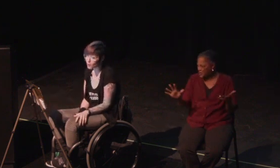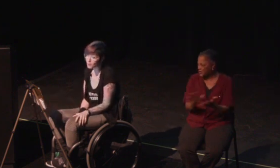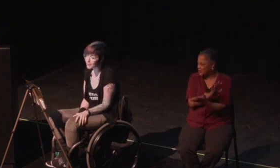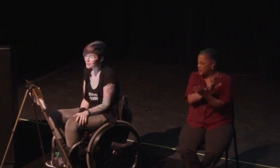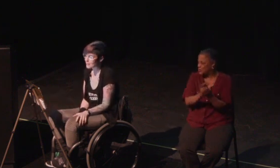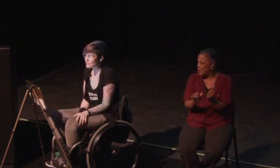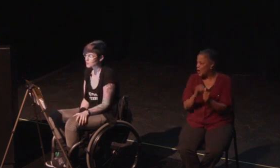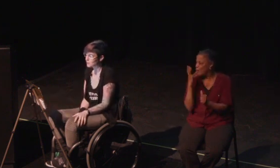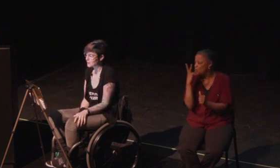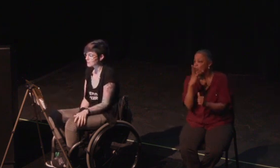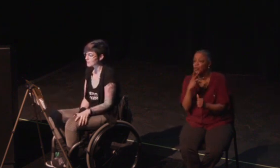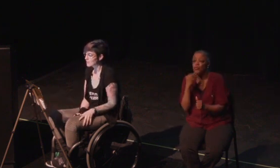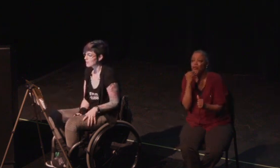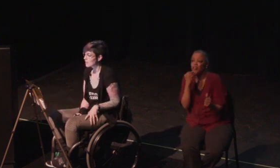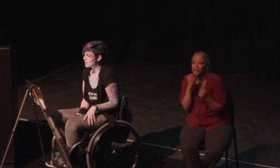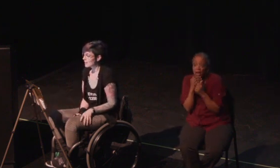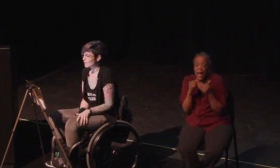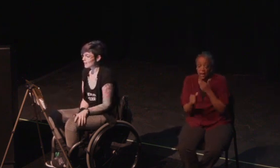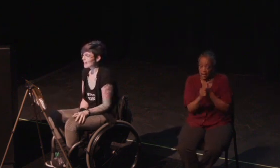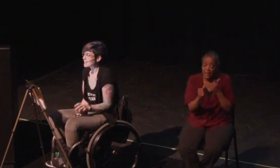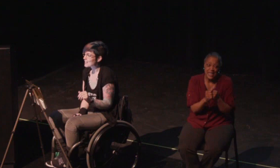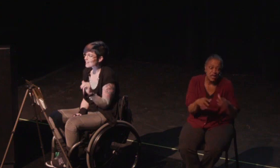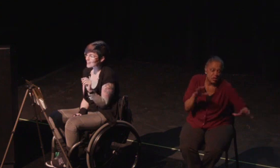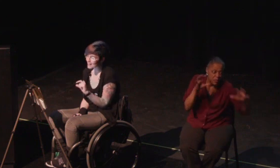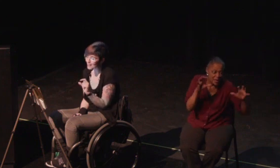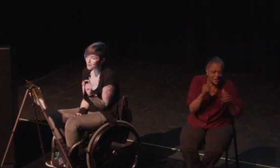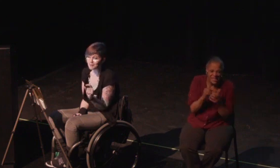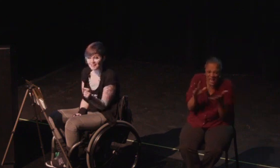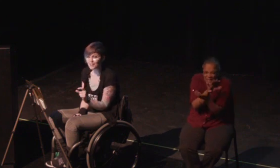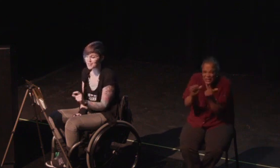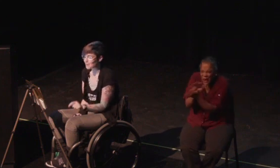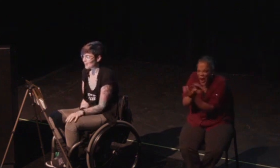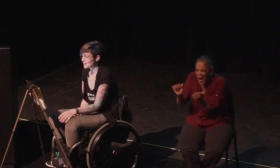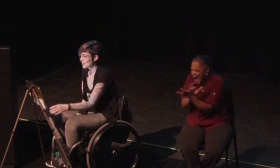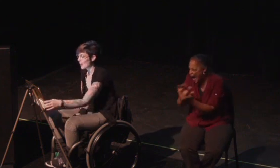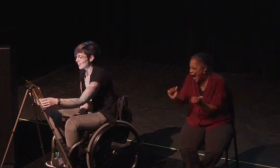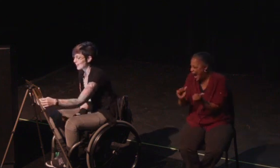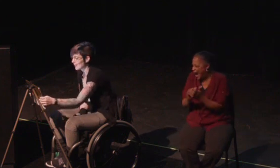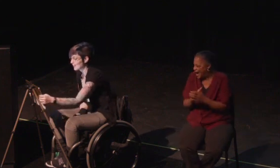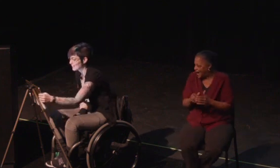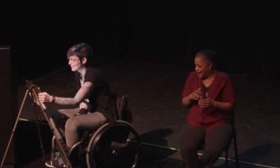But did you know that autistic people like me can also benefit from subtitles?